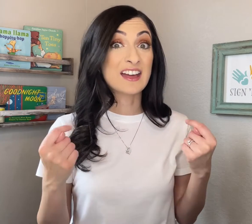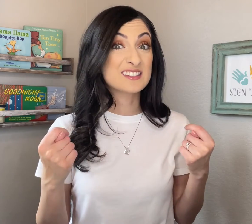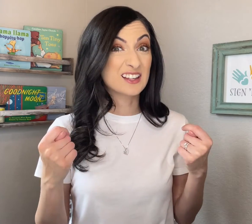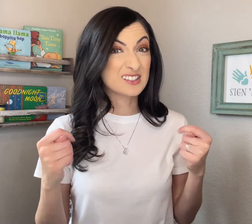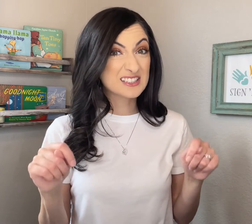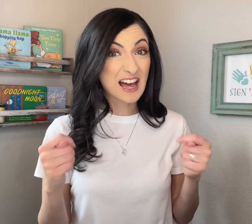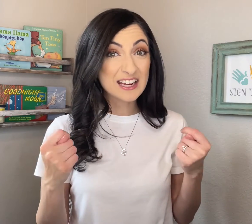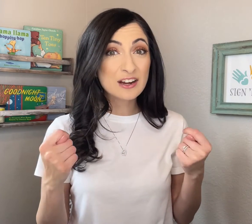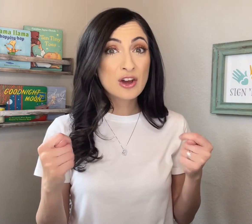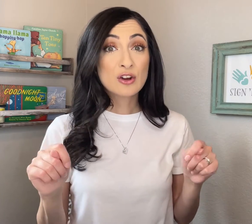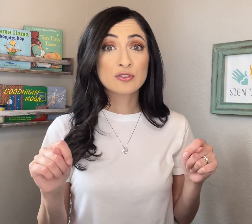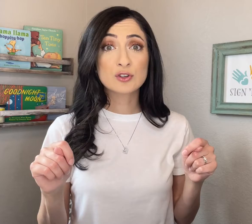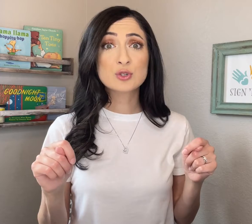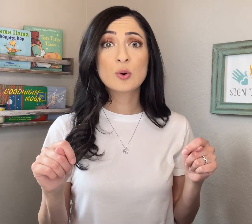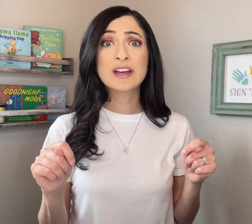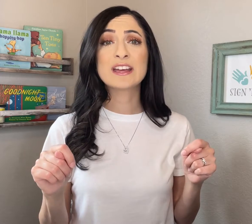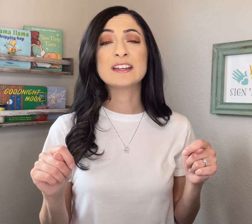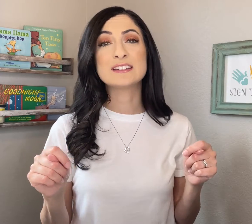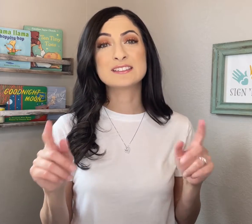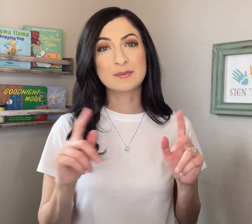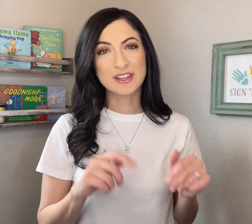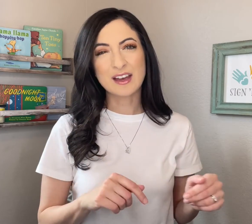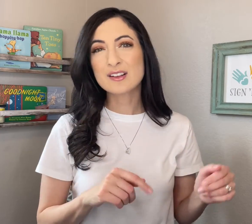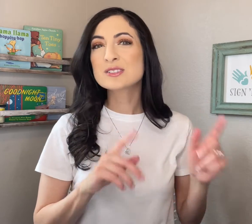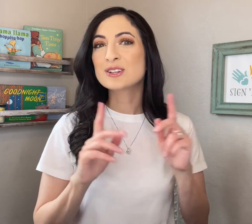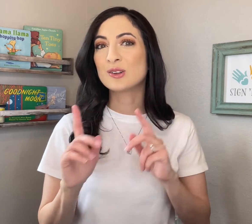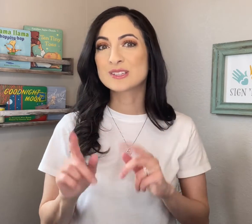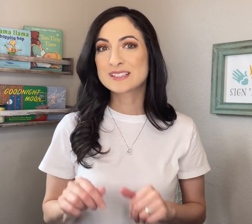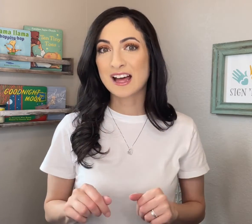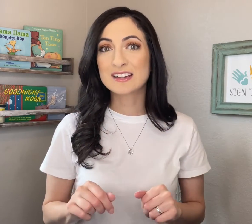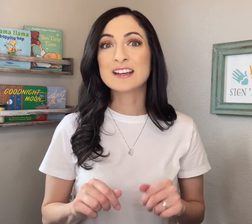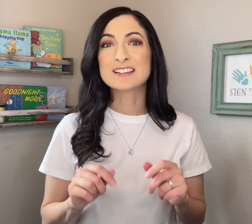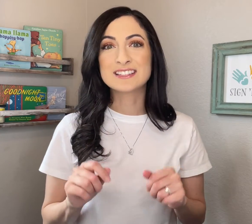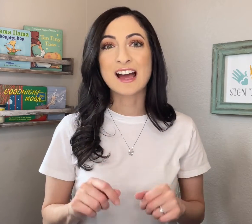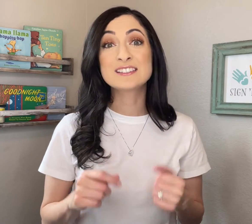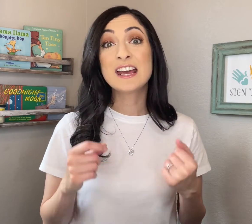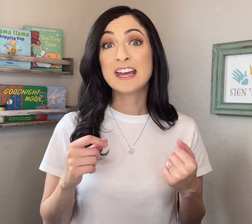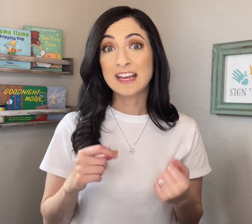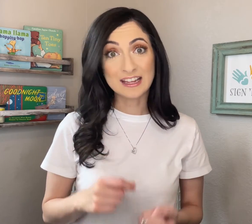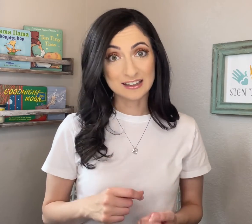ASL sign for TOY. It is something else called Signed Exact English.